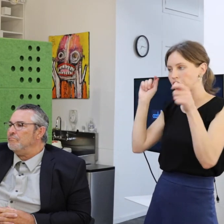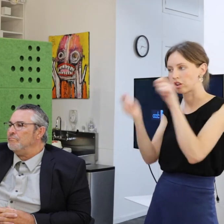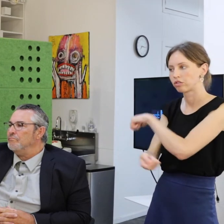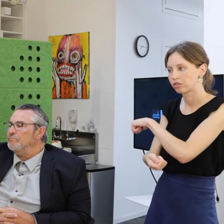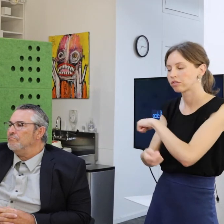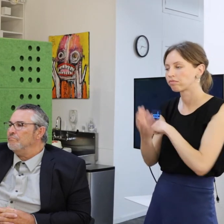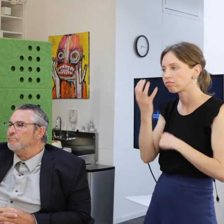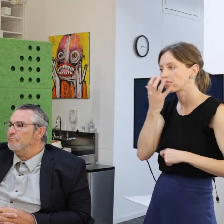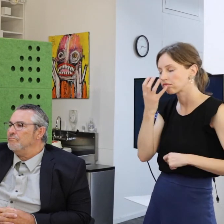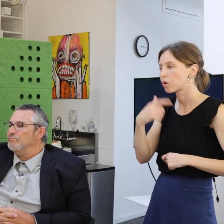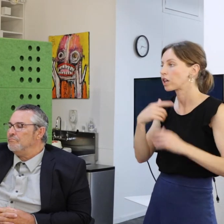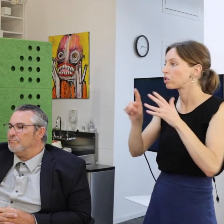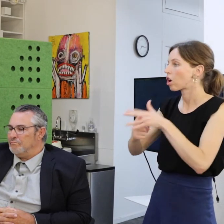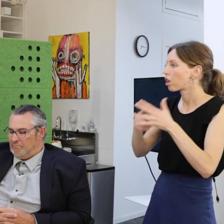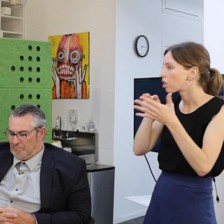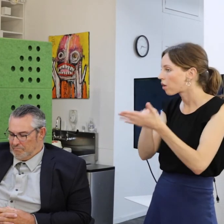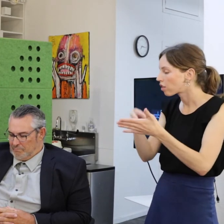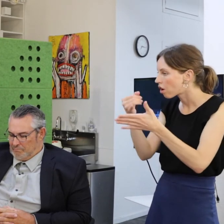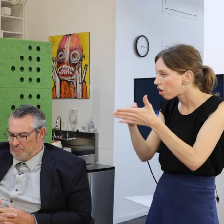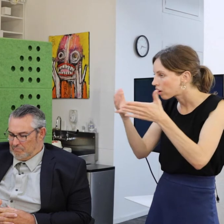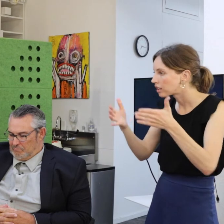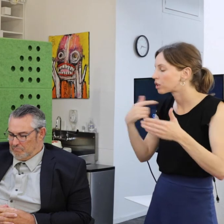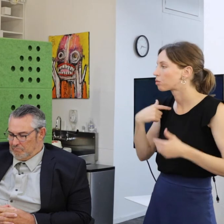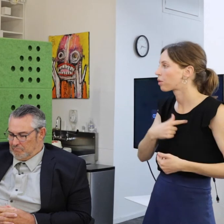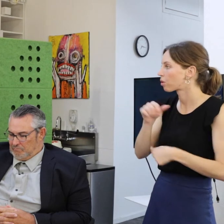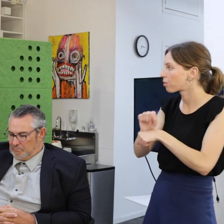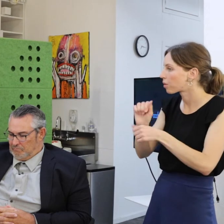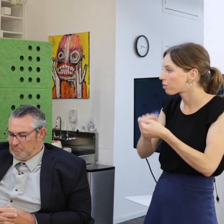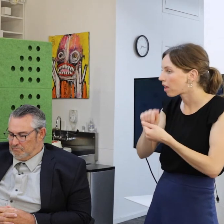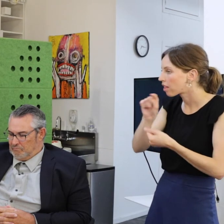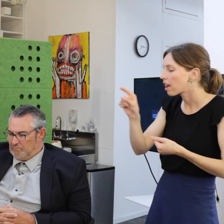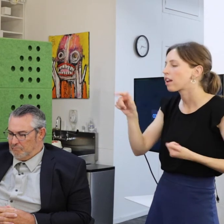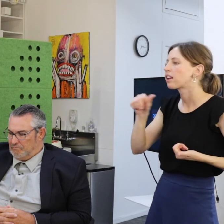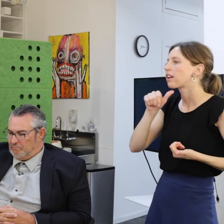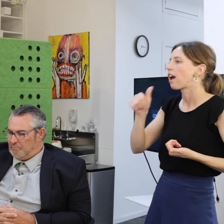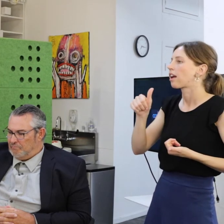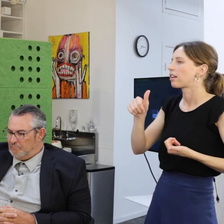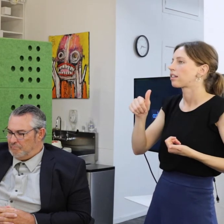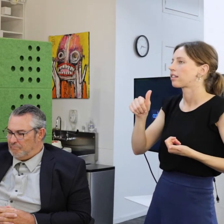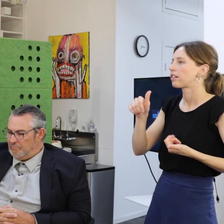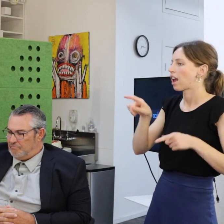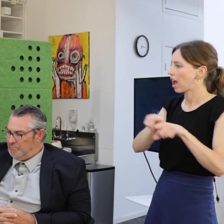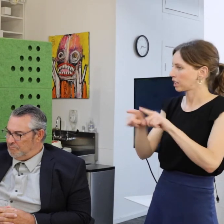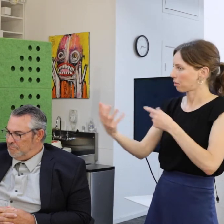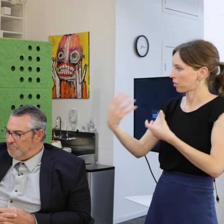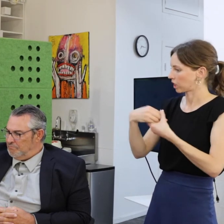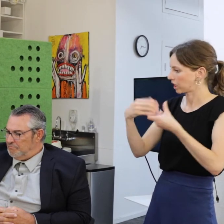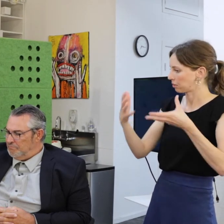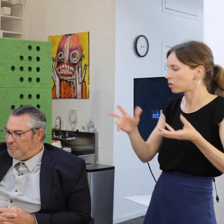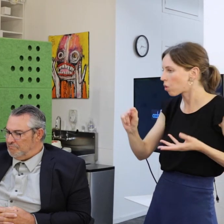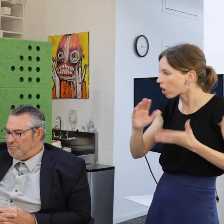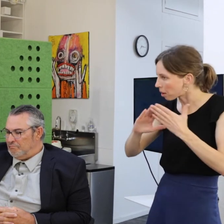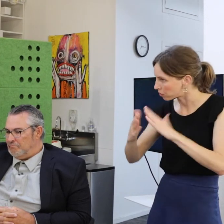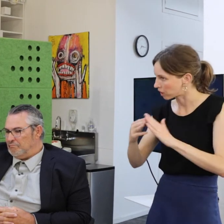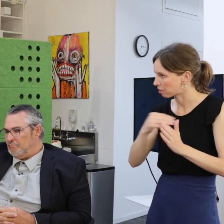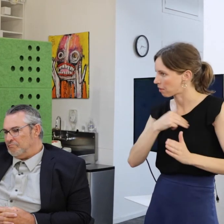We started looking at the artist that we were working with not so much as participants but really as community members.